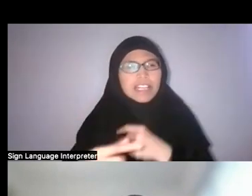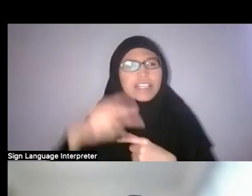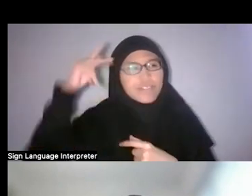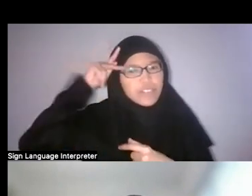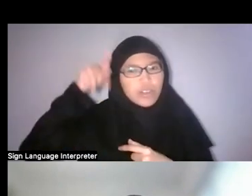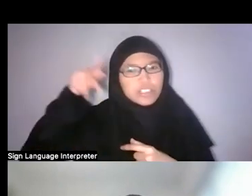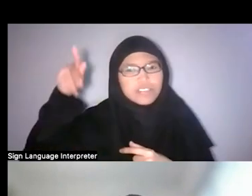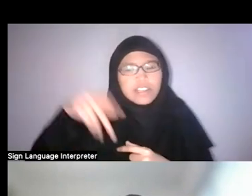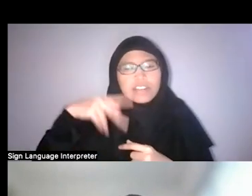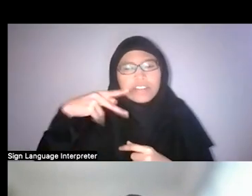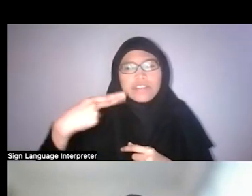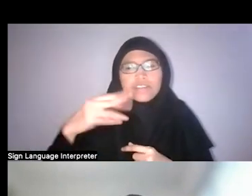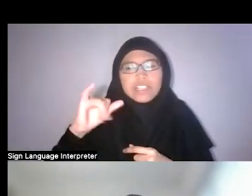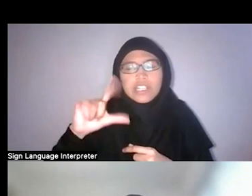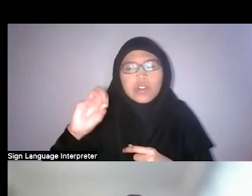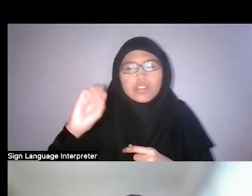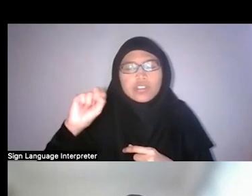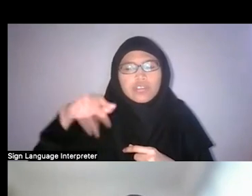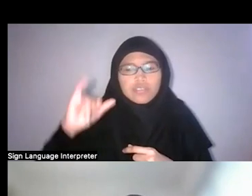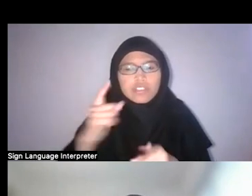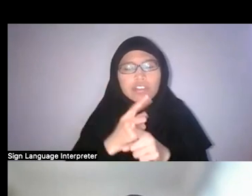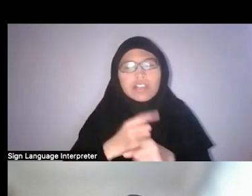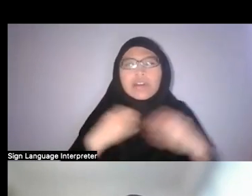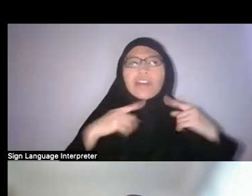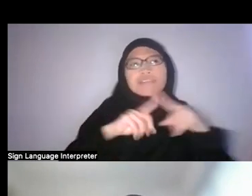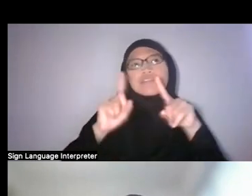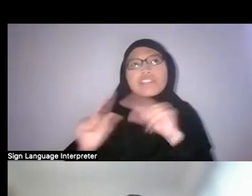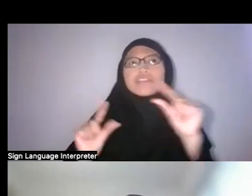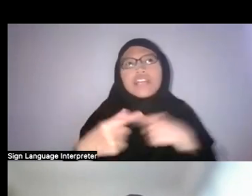Because there are different gardening cultures in different parts of the world,